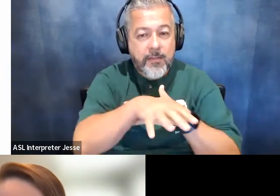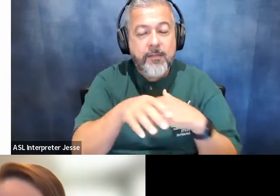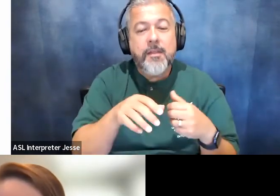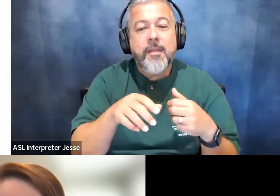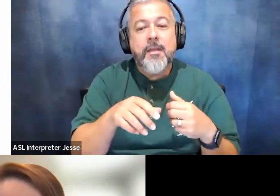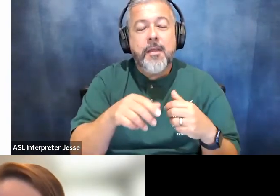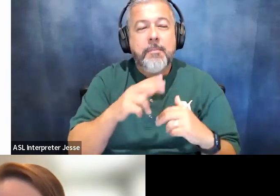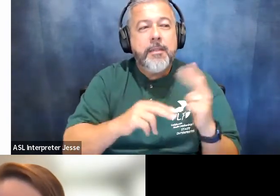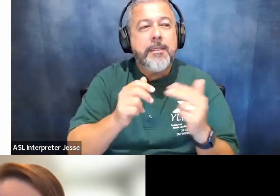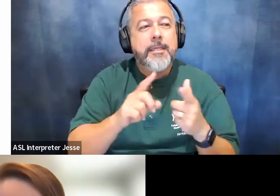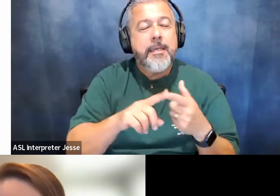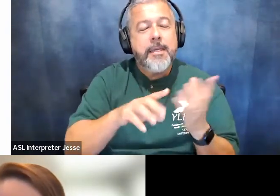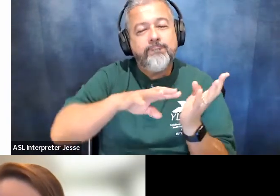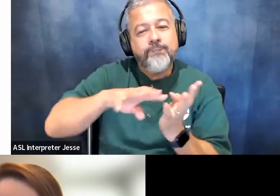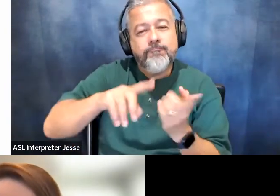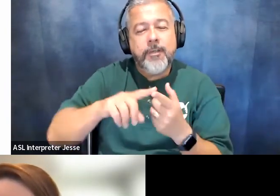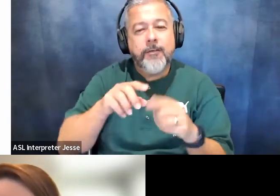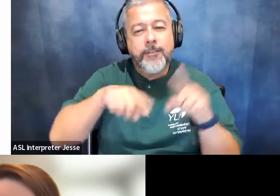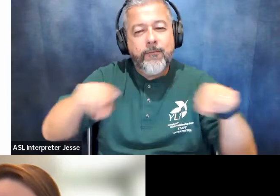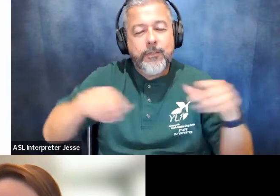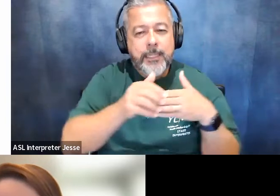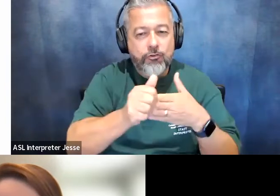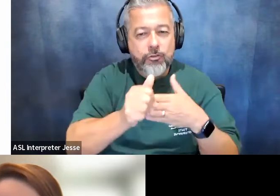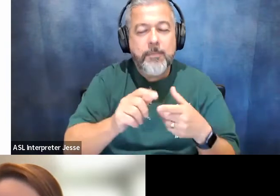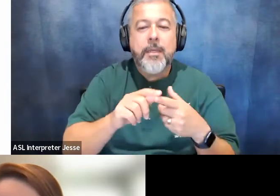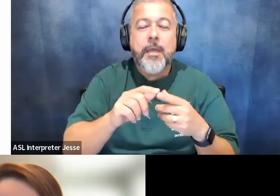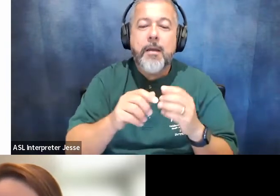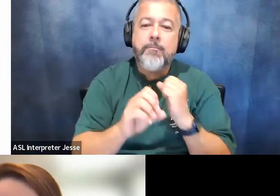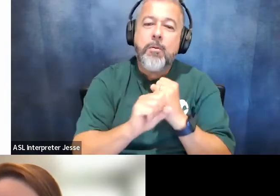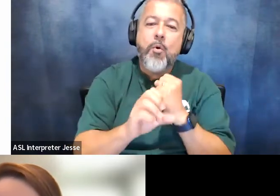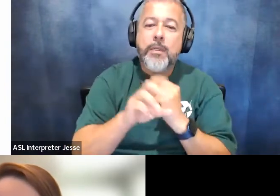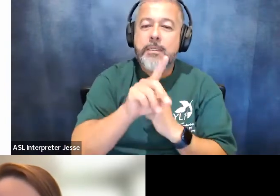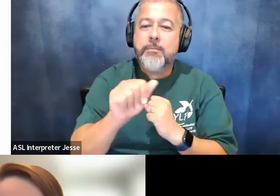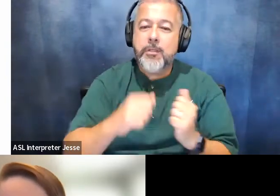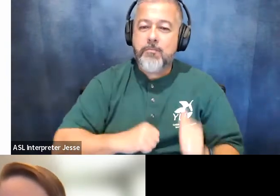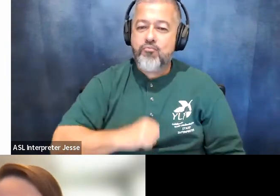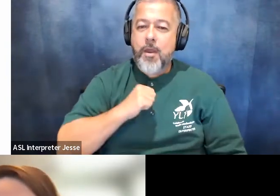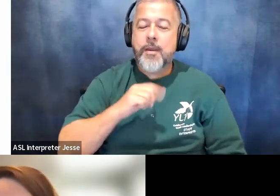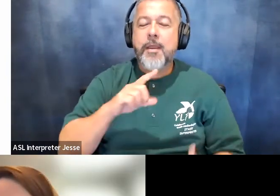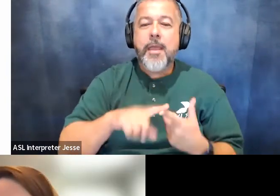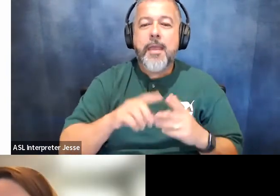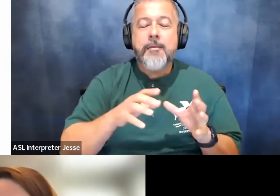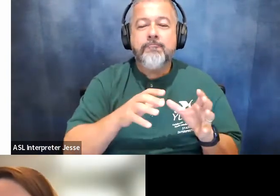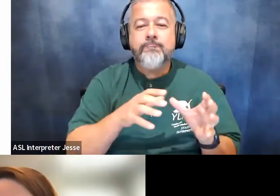diverse leadership promoting disability pride and mobilizing resources toward disability rights work